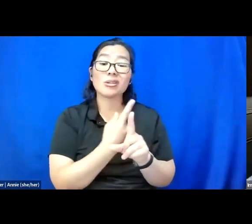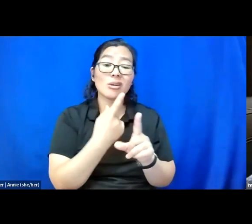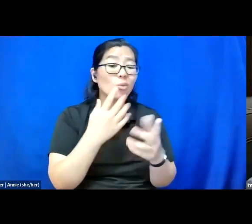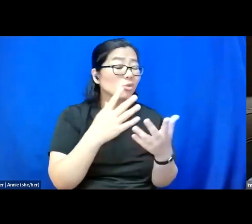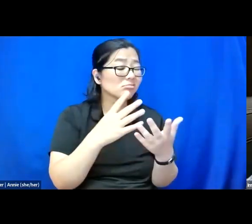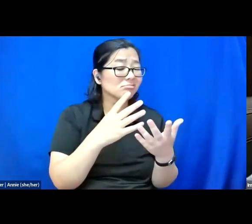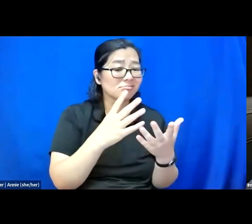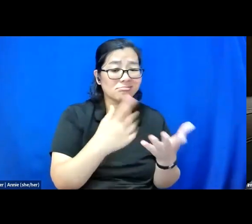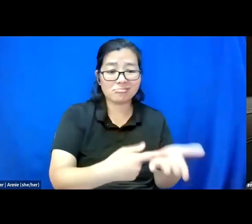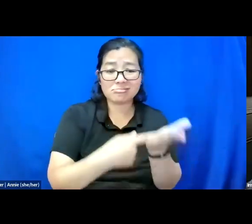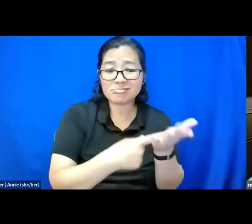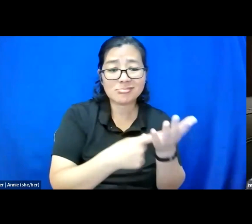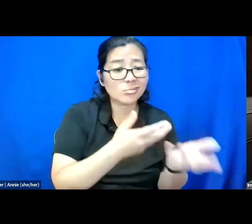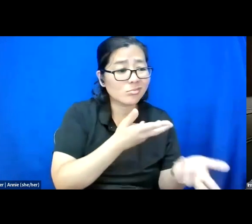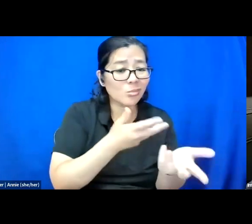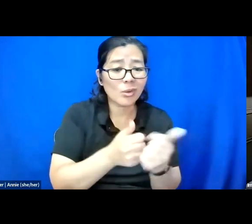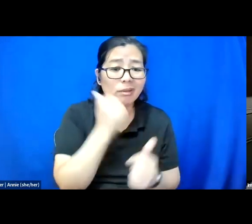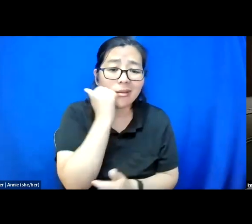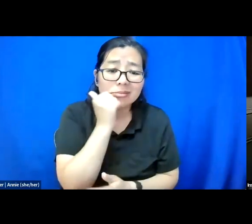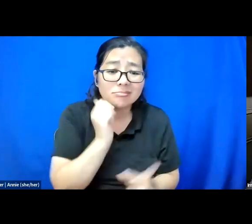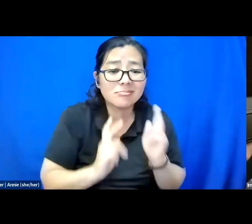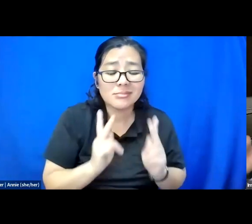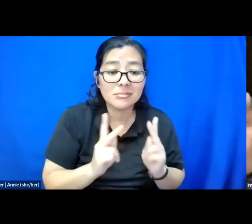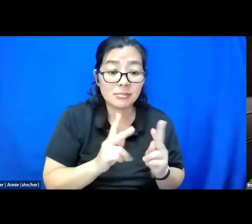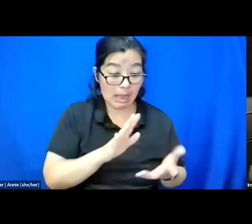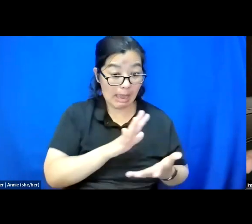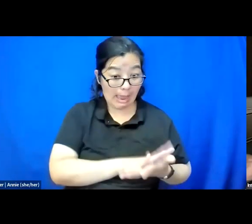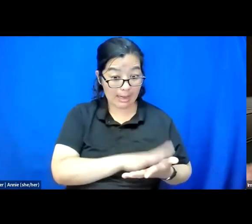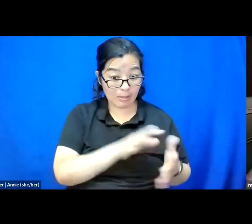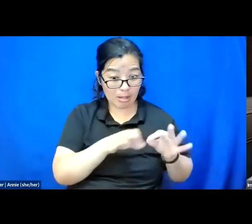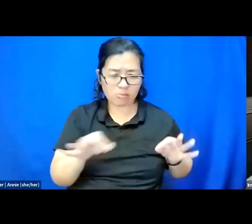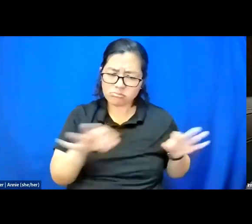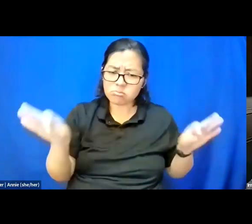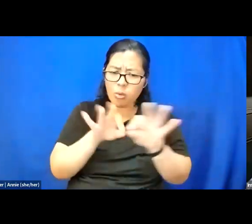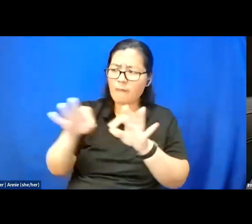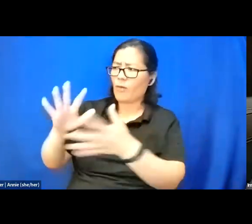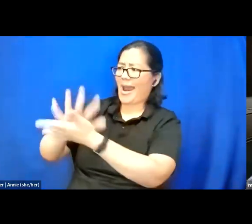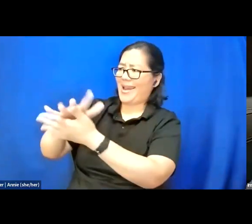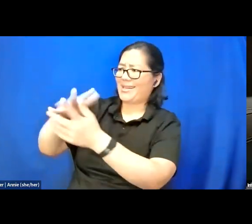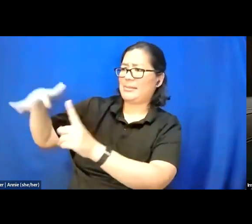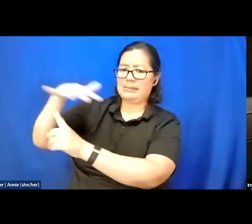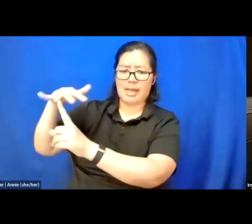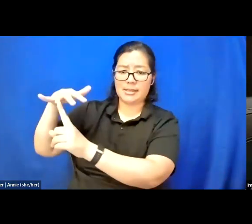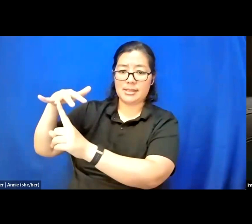Academic language is important for academic spaces. But if you want to communicate to a larger audience about disability advocacy,